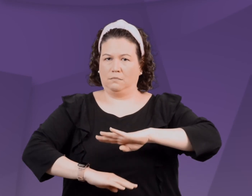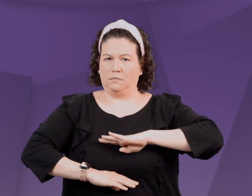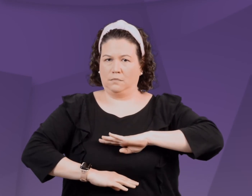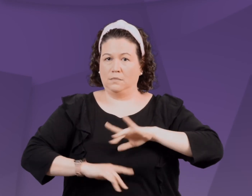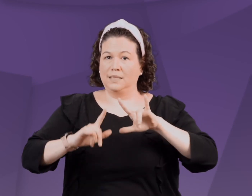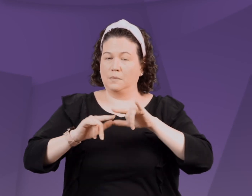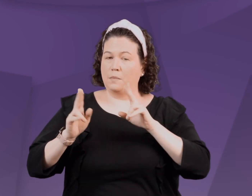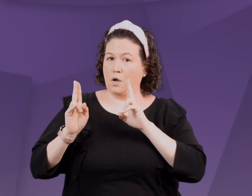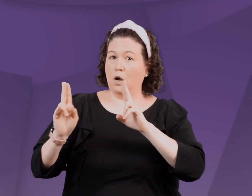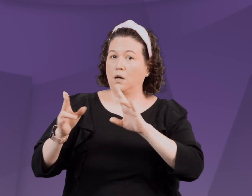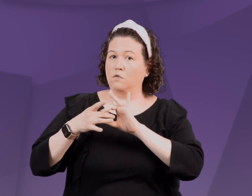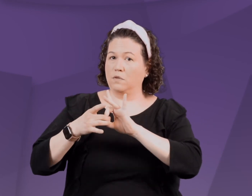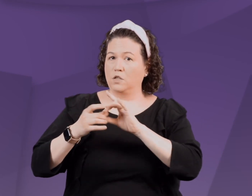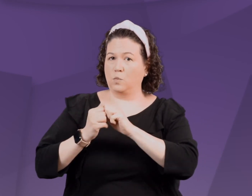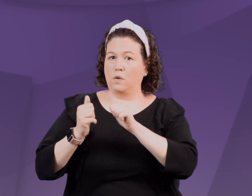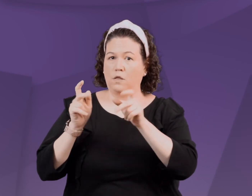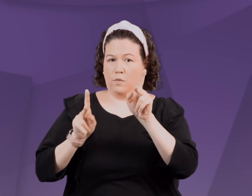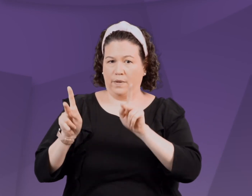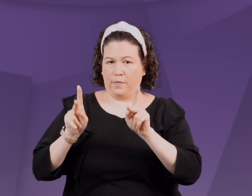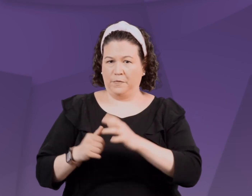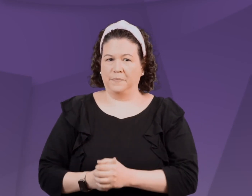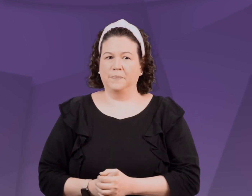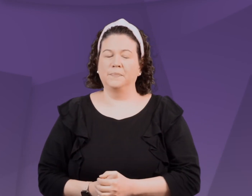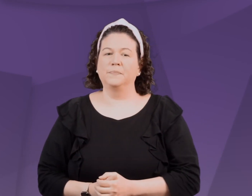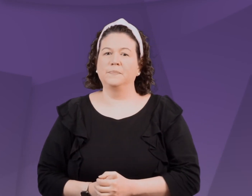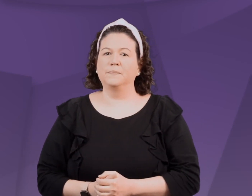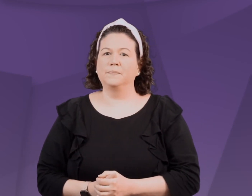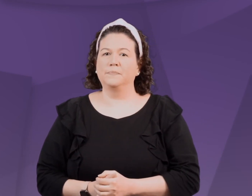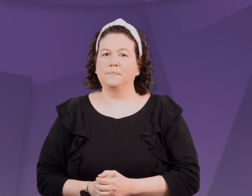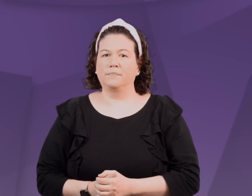to negotiate getting needs met while honoring relationships with others.